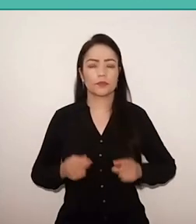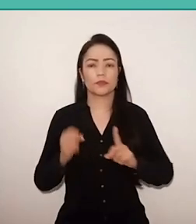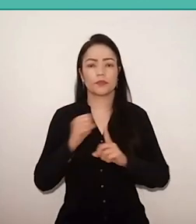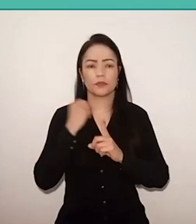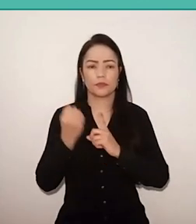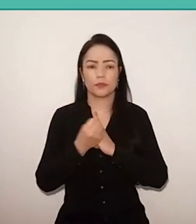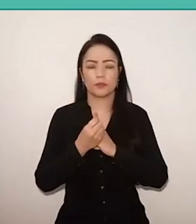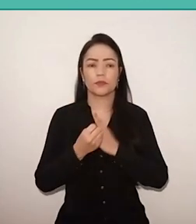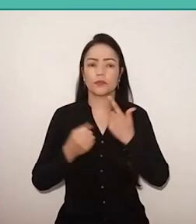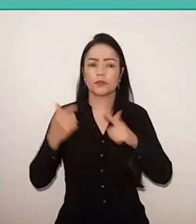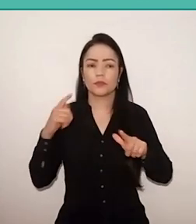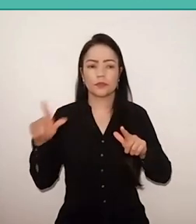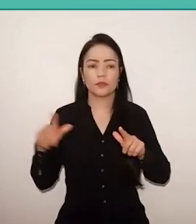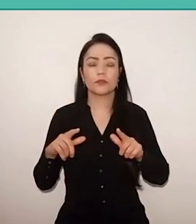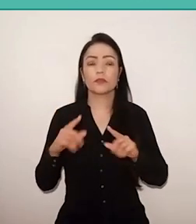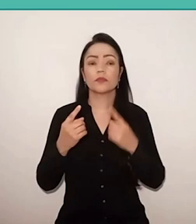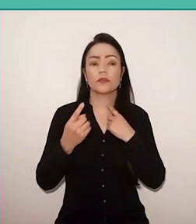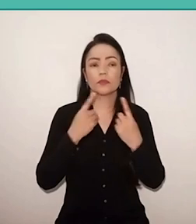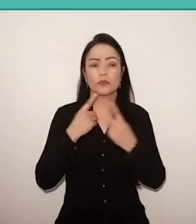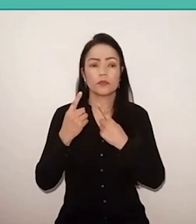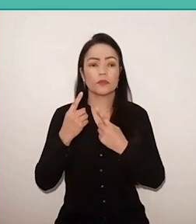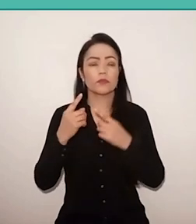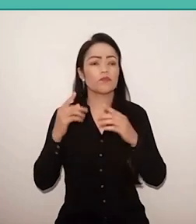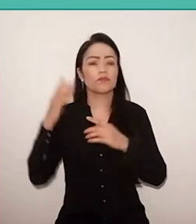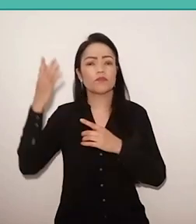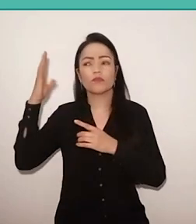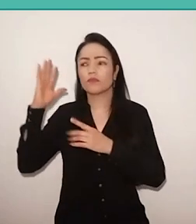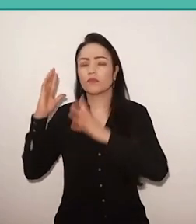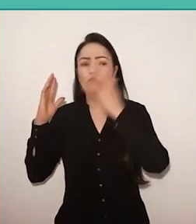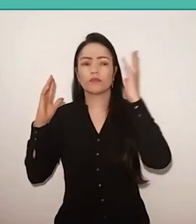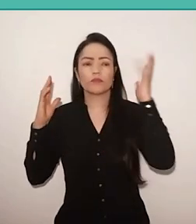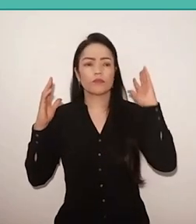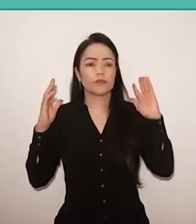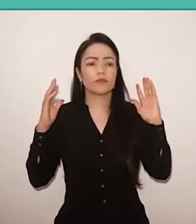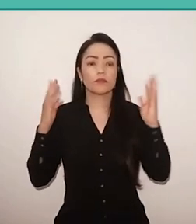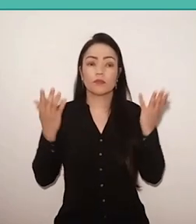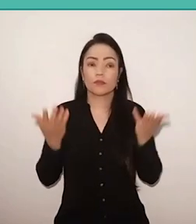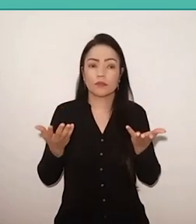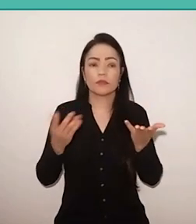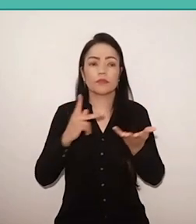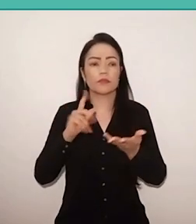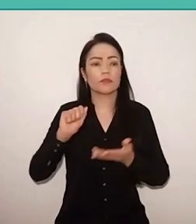in dialogue with nature and, in Paulo's case, in dialogue with the Creator,